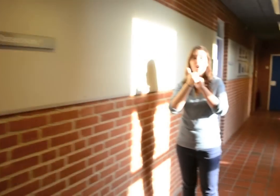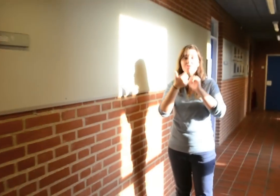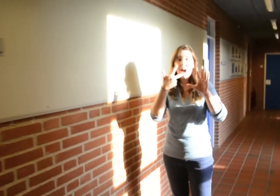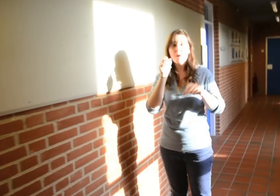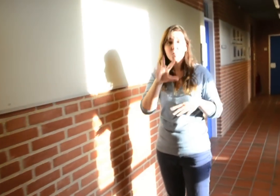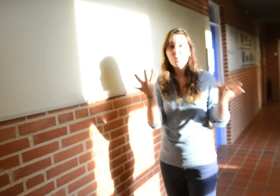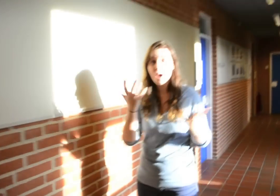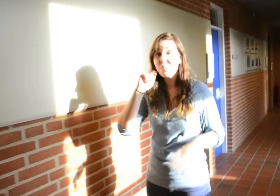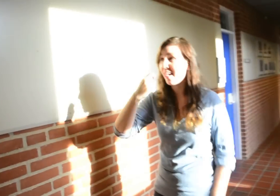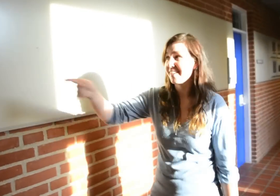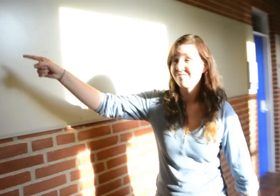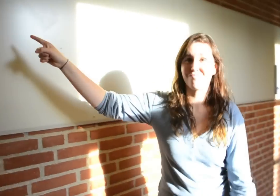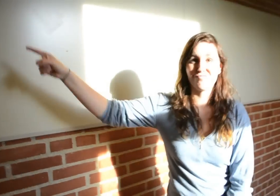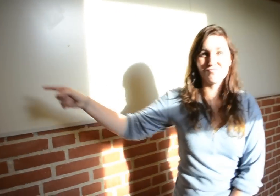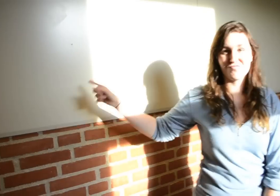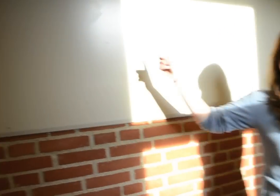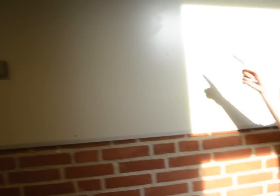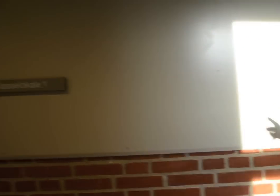Where will the Frontrunners 8 put our design? Here! :D